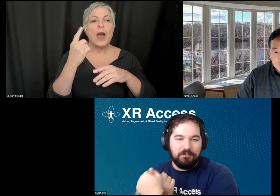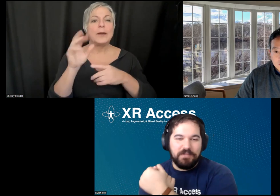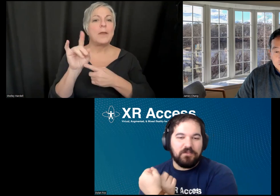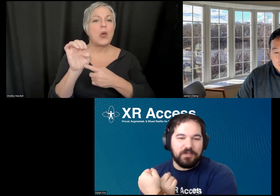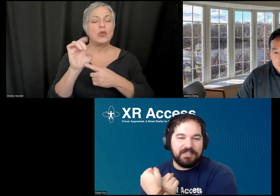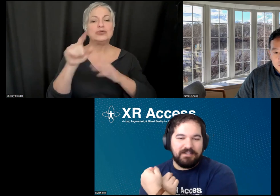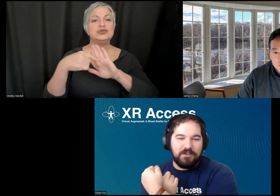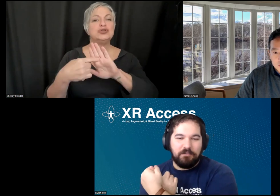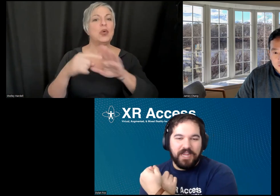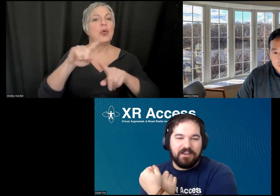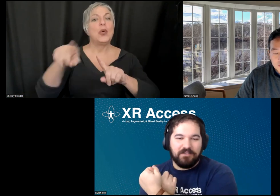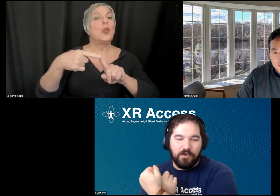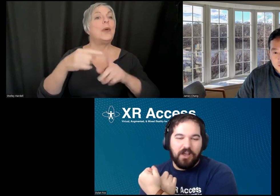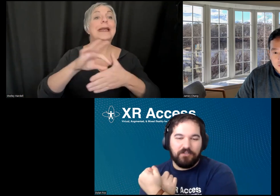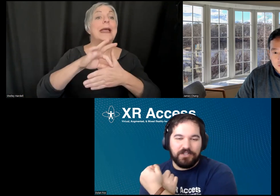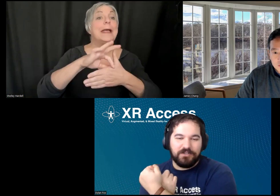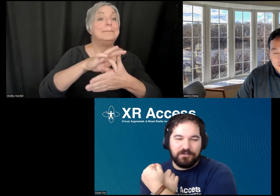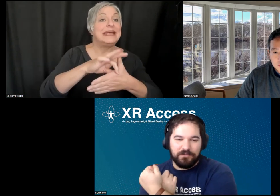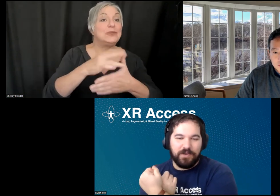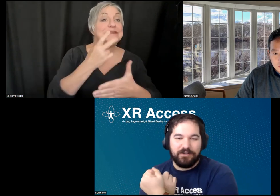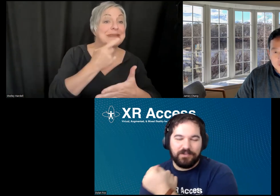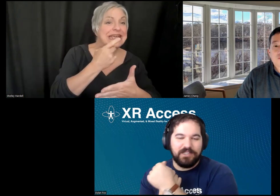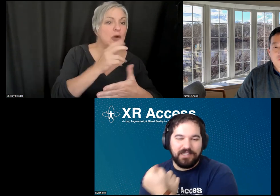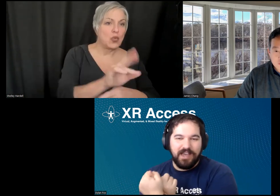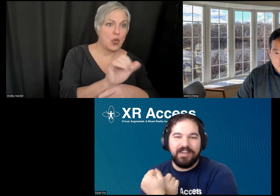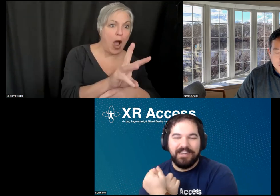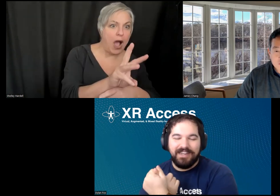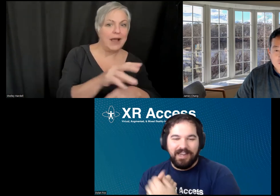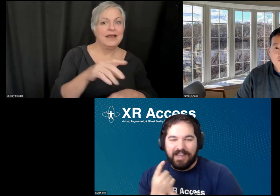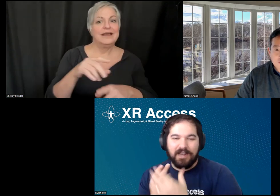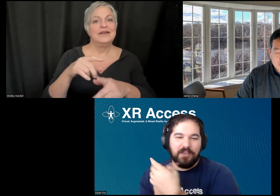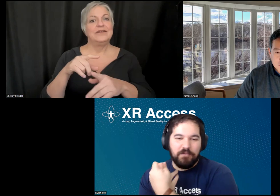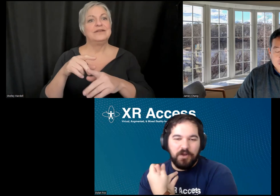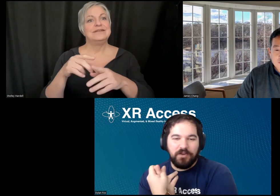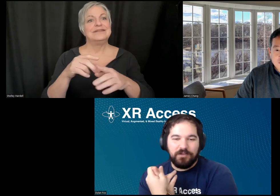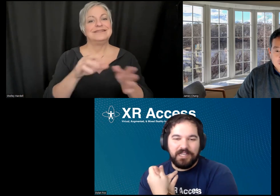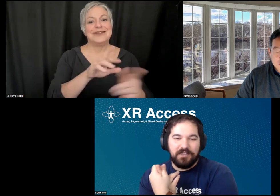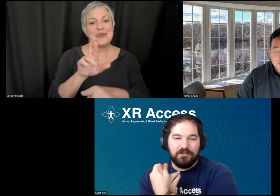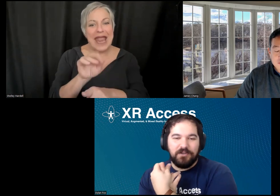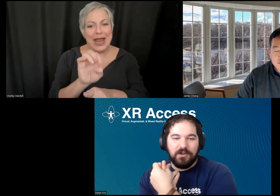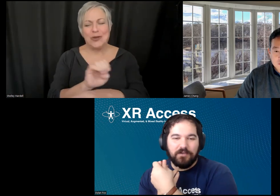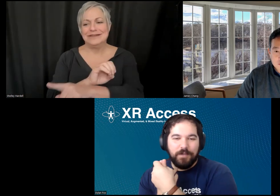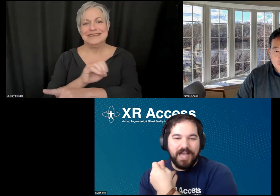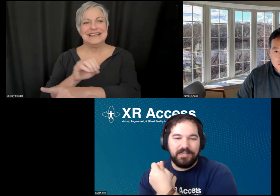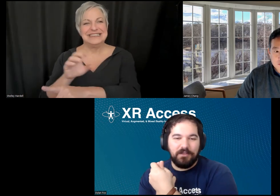meat was pink, raw, versus rare, versus done. Or you're passing